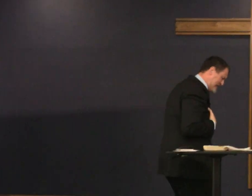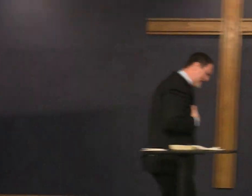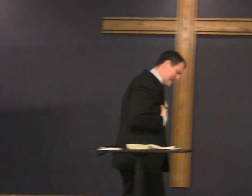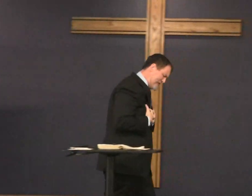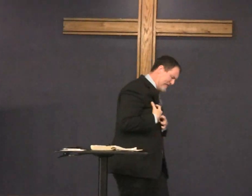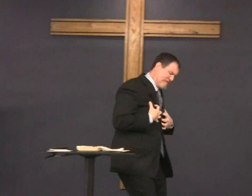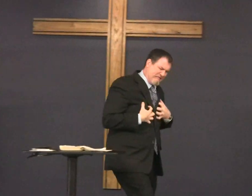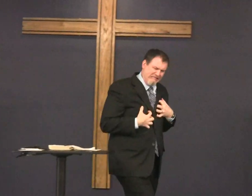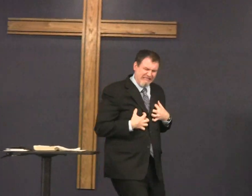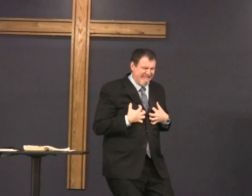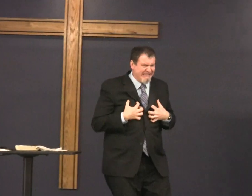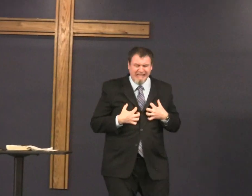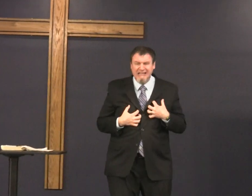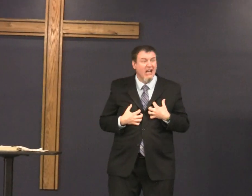Abraham was grieved inside